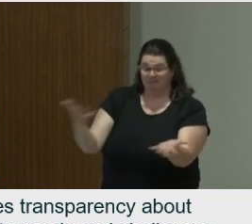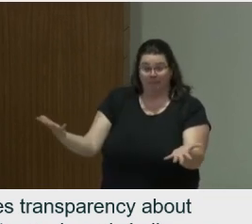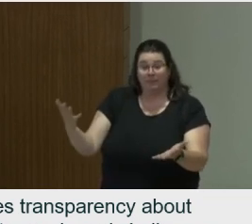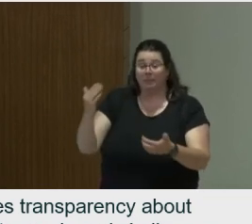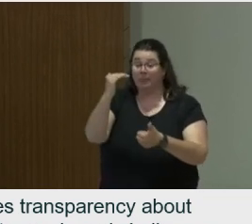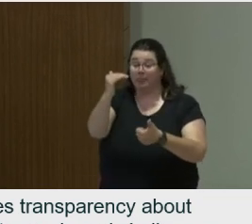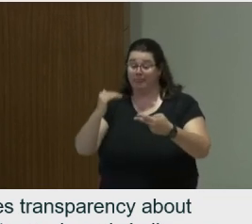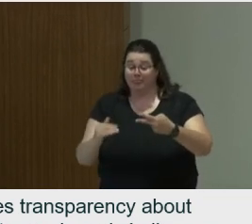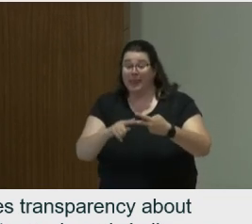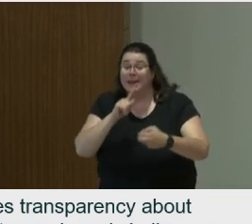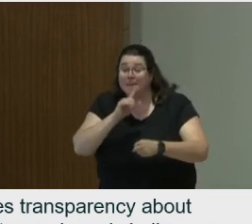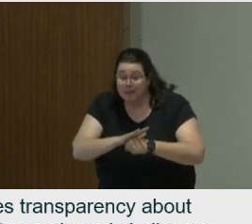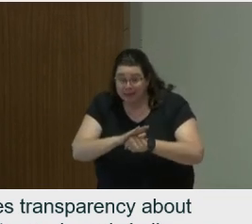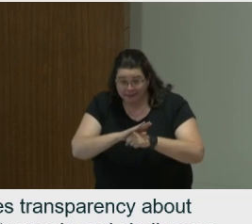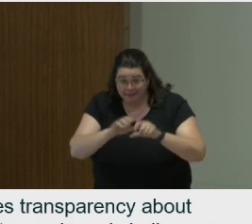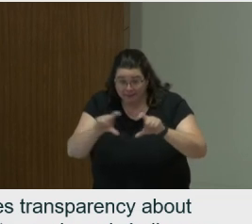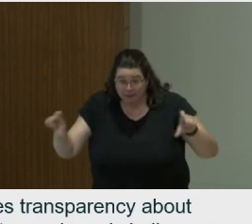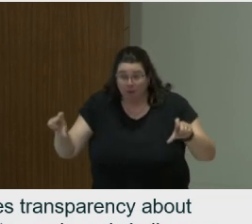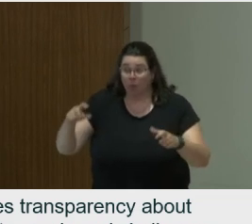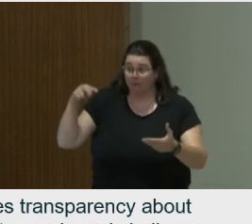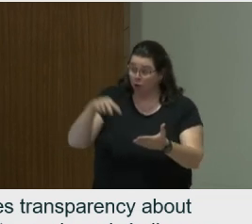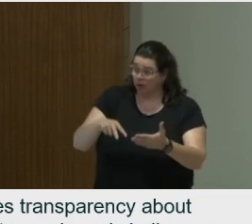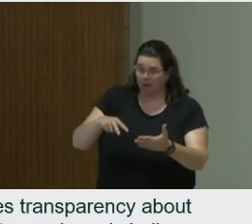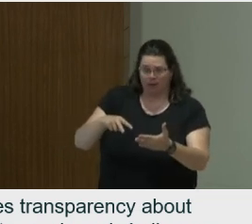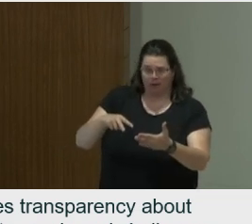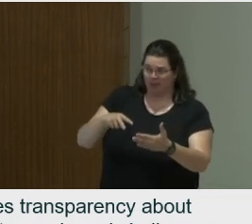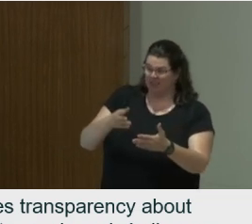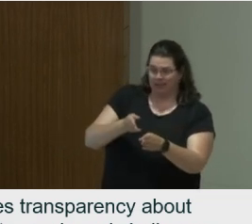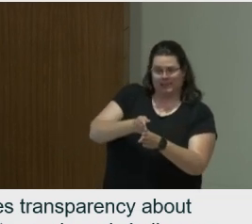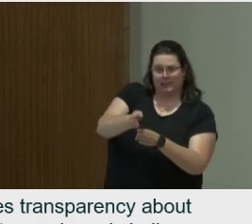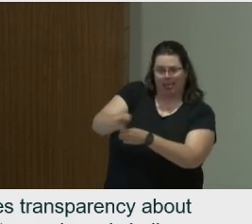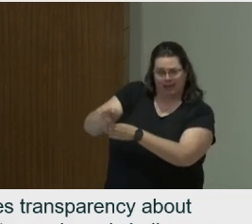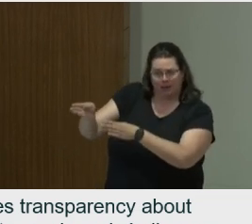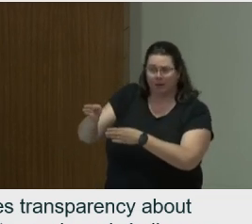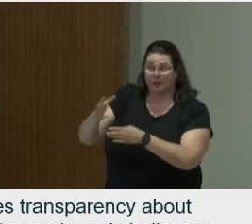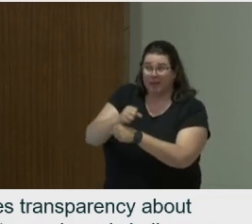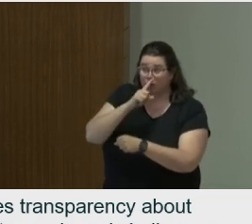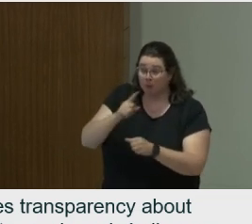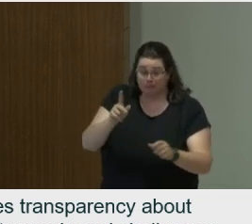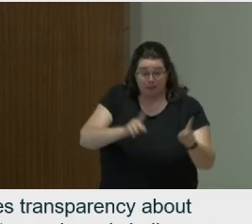The impact fosters a culture of authenticity and integrity, ensuring that individuals with disabilities